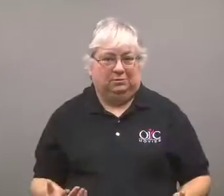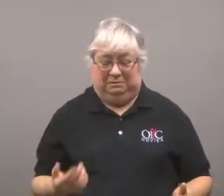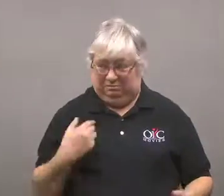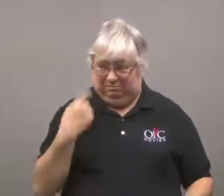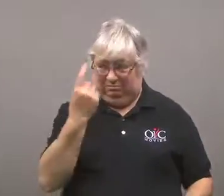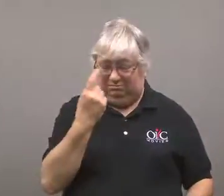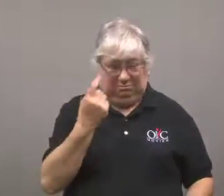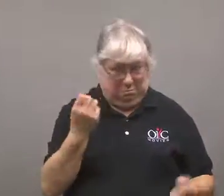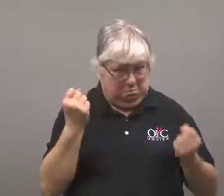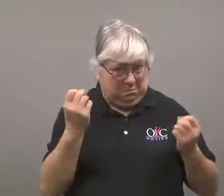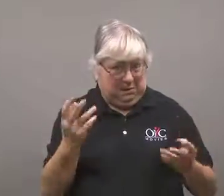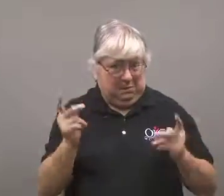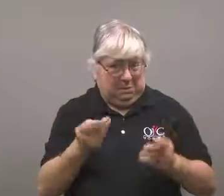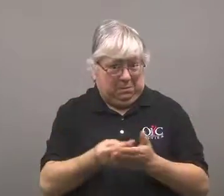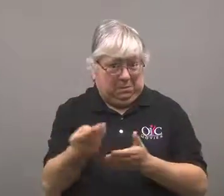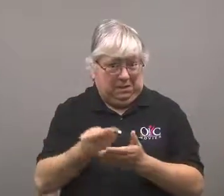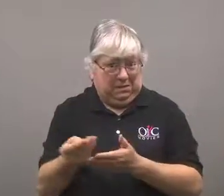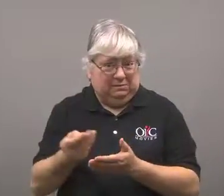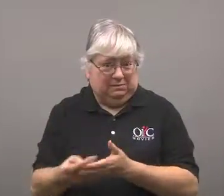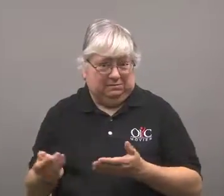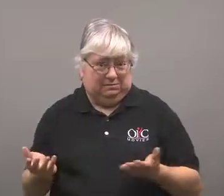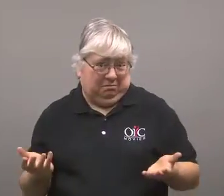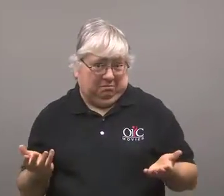I wonder if a lot of people have been buying this stuff?